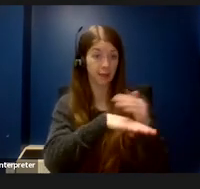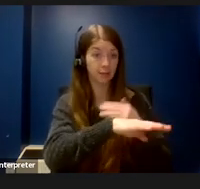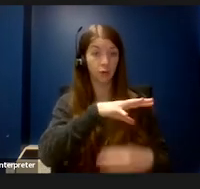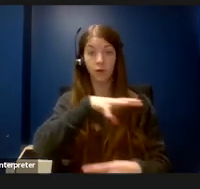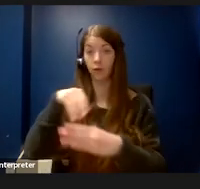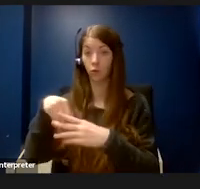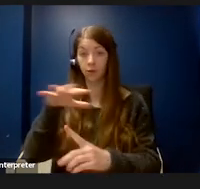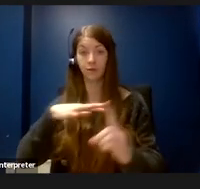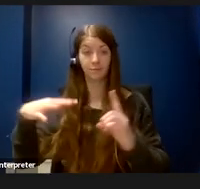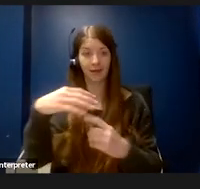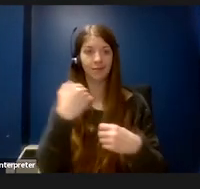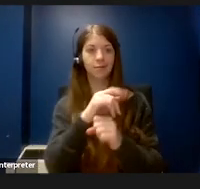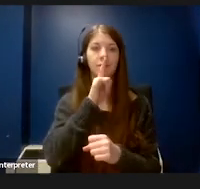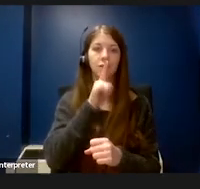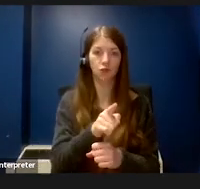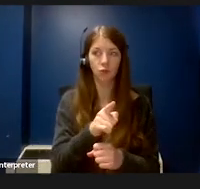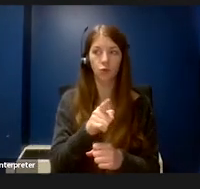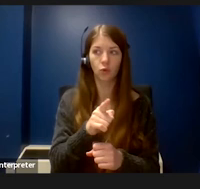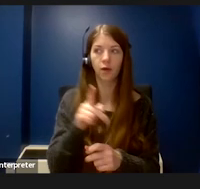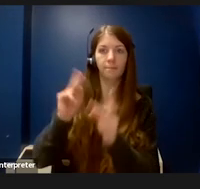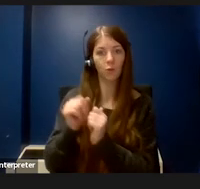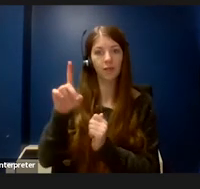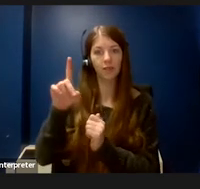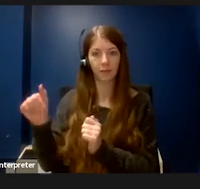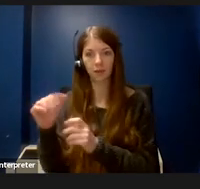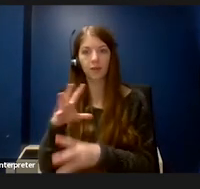is to include people with disabilities on building and lab design committees.